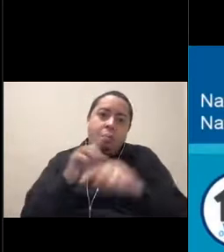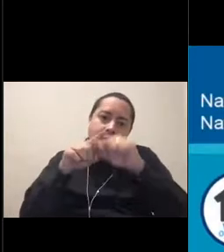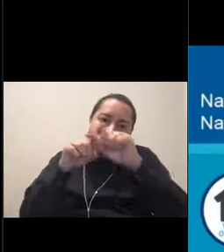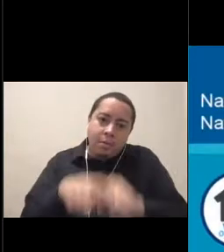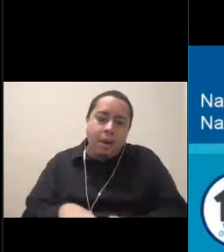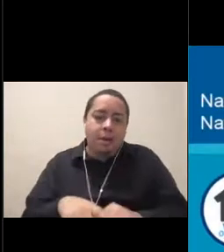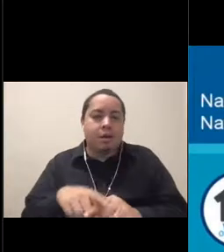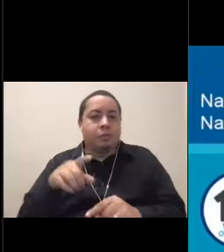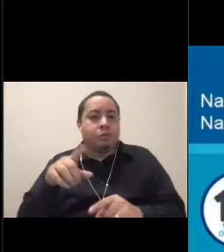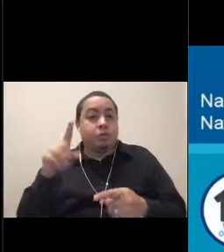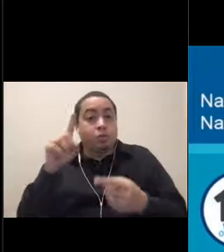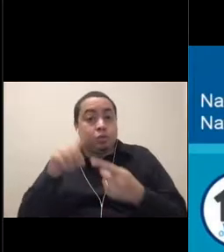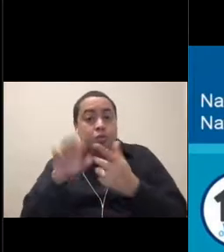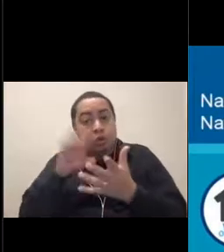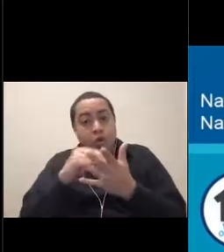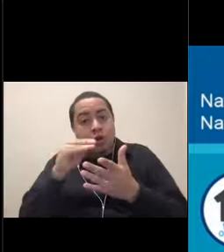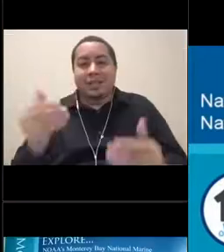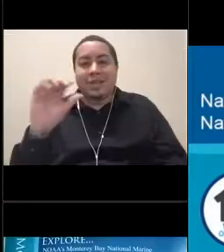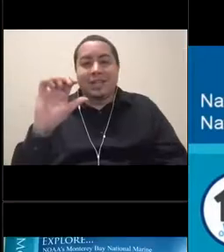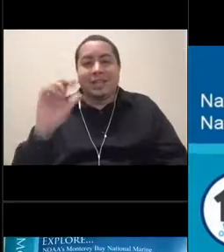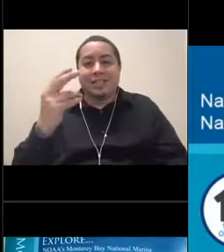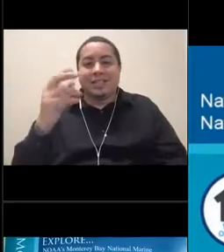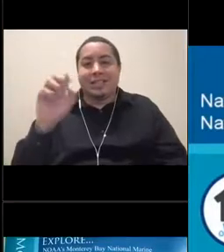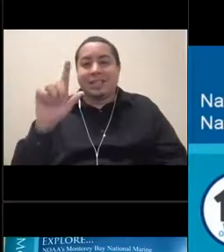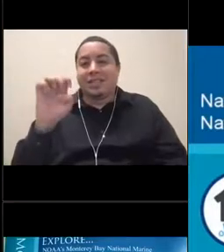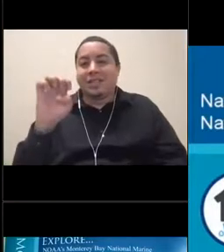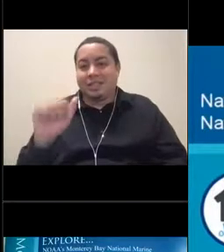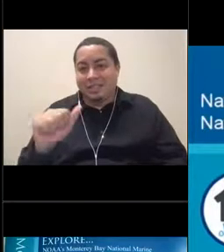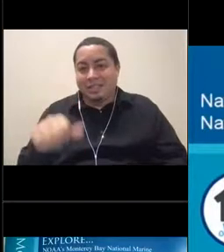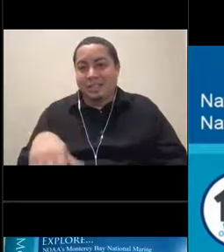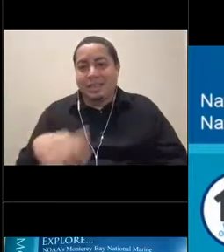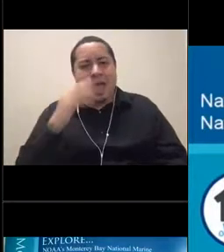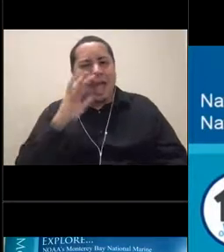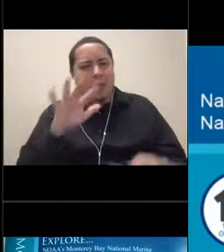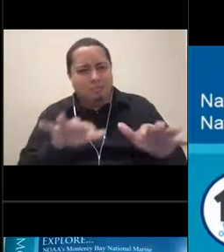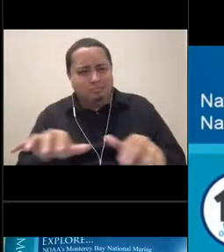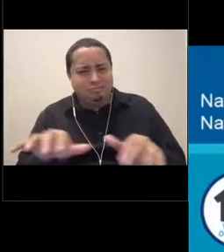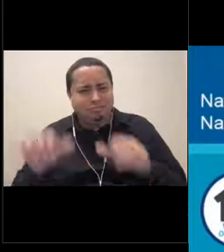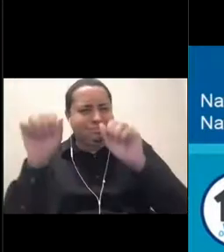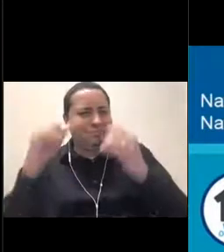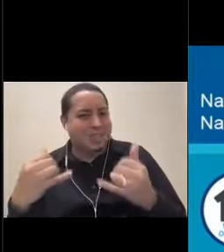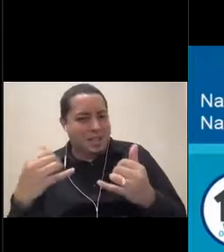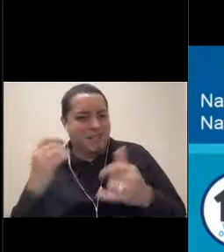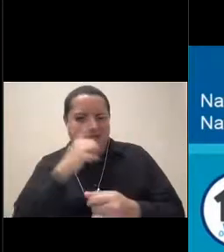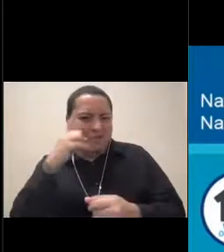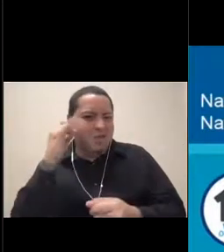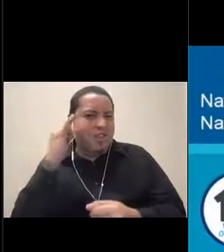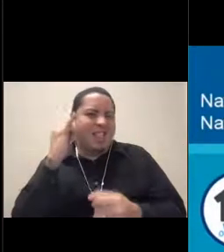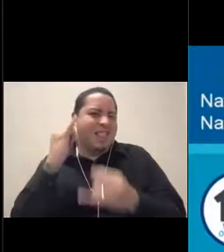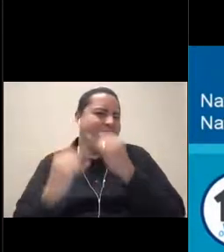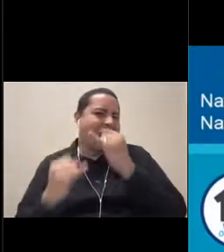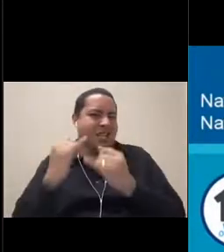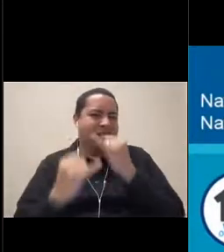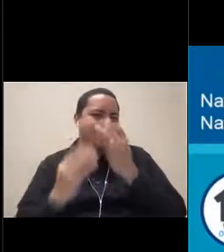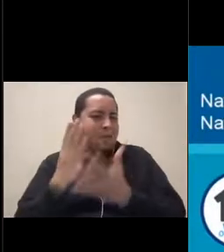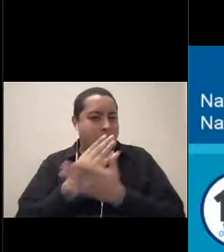but it's certainly a good start. So I'll take over from here. Thanks, Nick, for talking about the deep sea. We have one more ecosystem we want to to talk about,